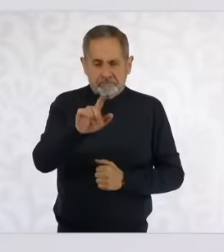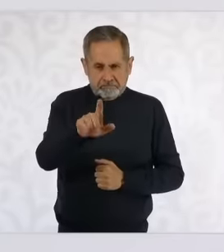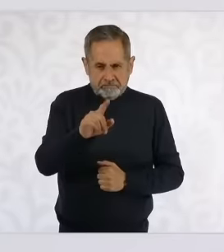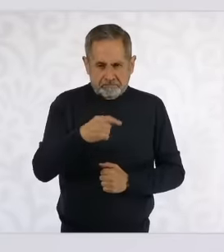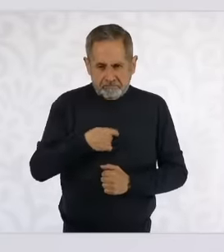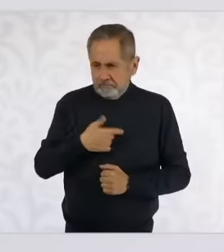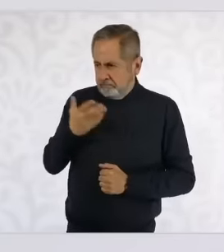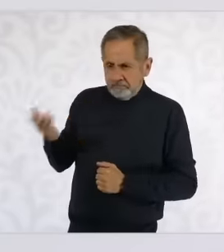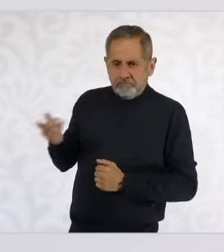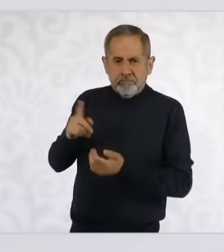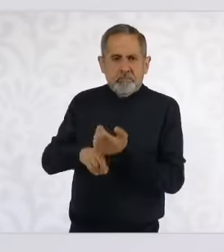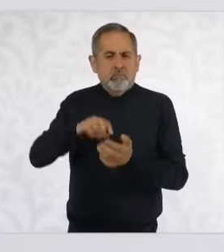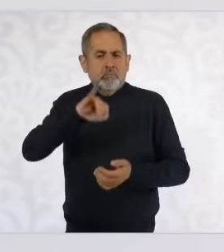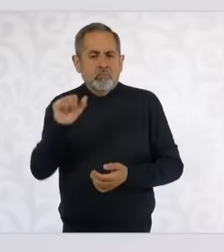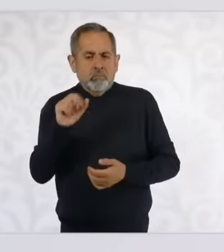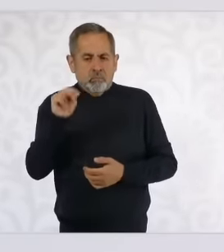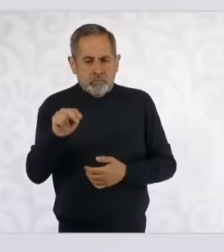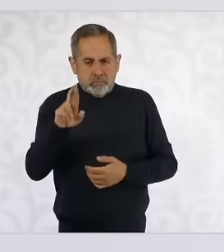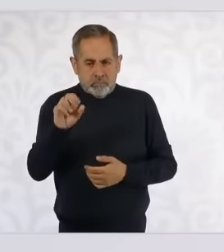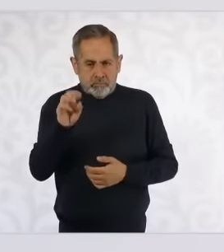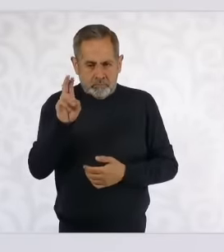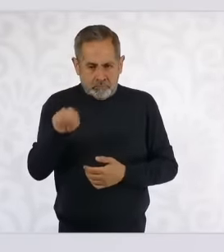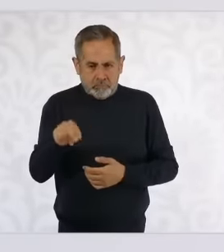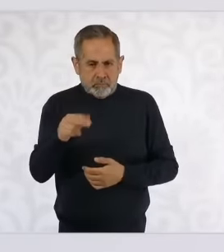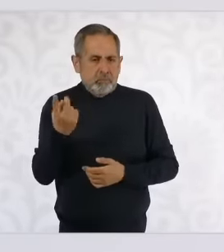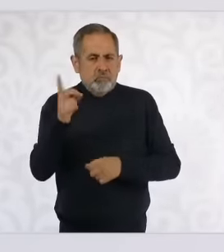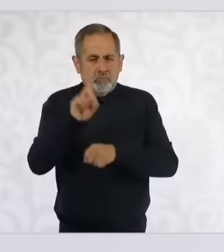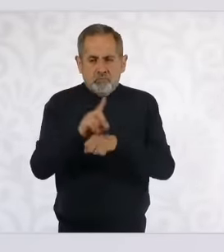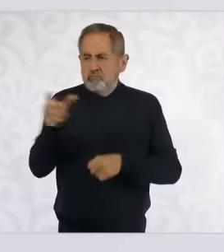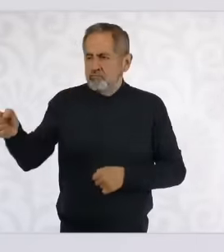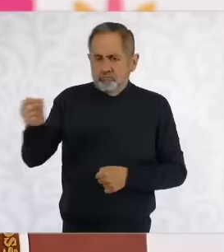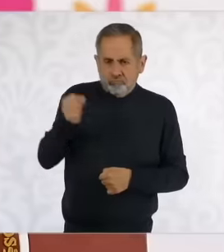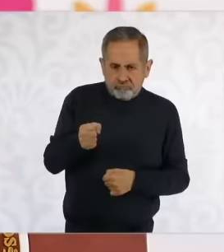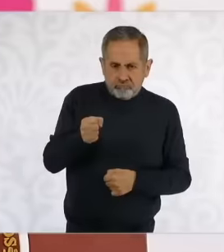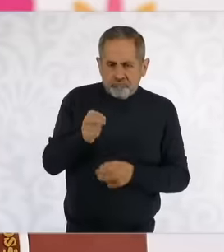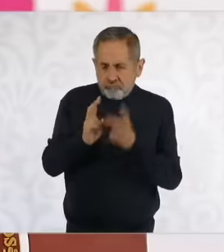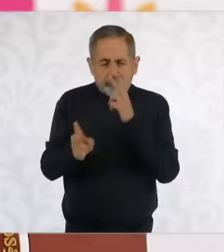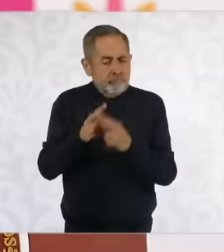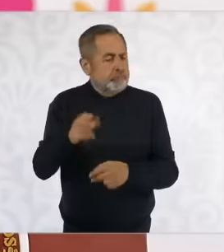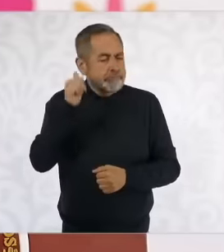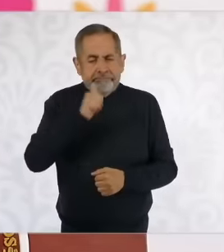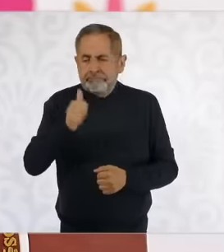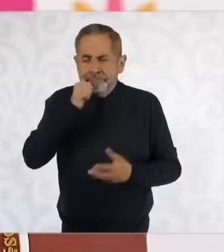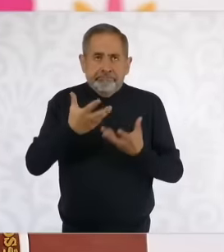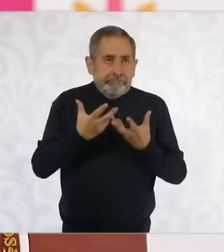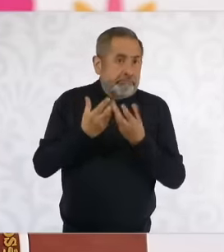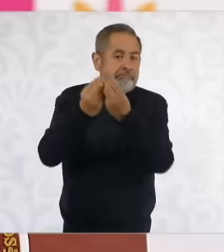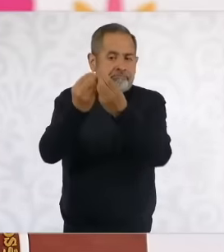Ramón de la Fuente to come one day there are also meetings where he also accompanies the Bank of